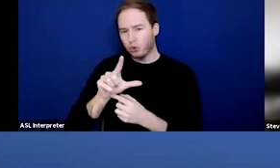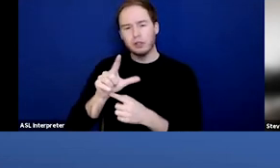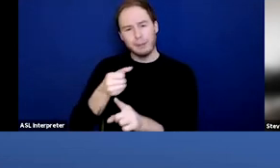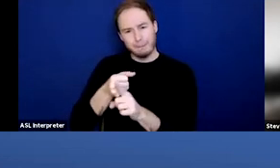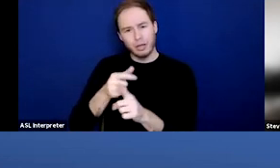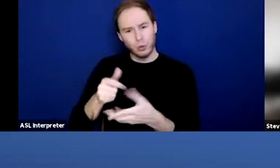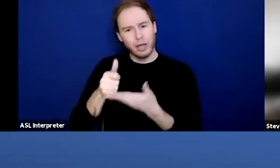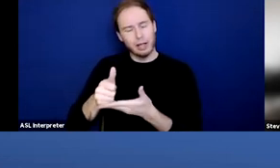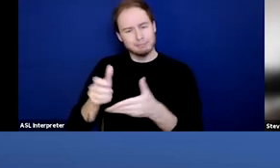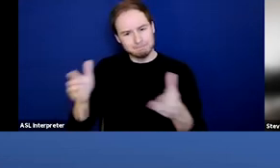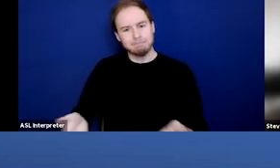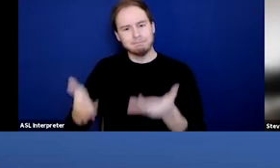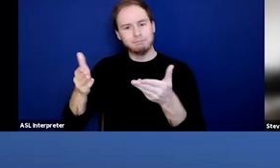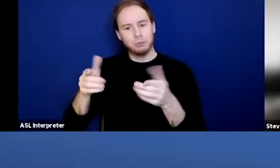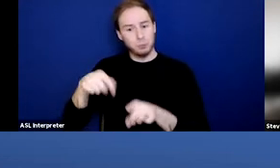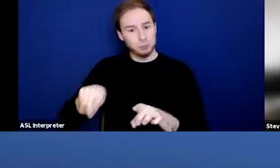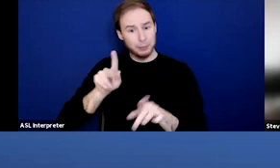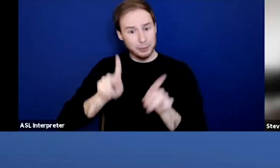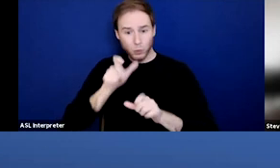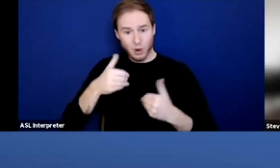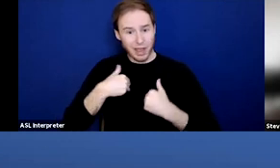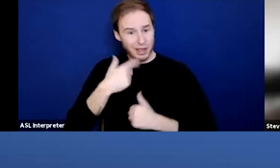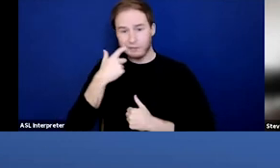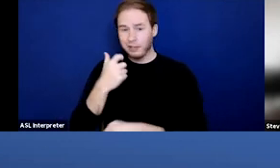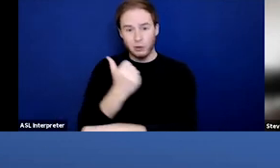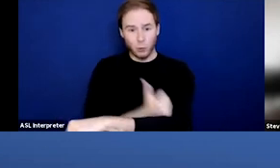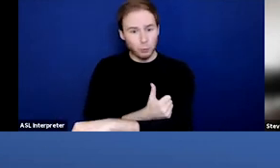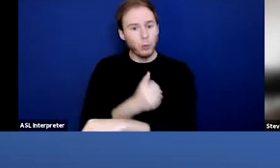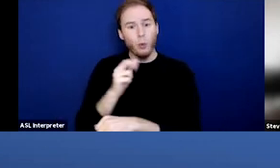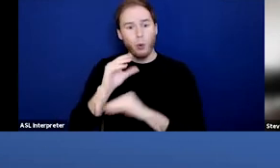the challenges that people with opioid use disorder and with homelessness face.